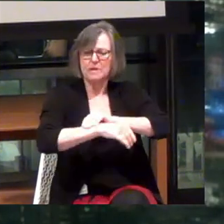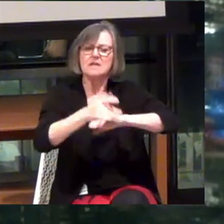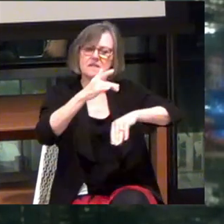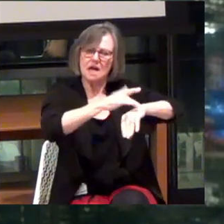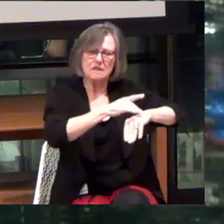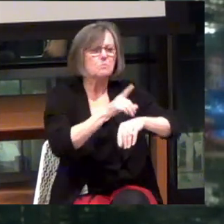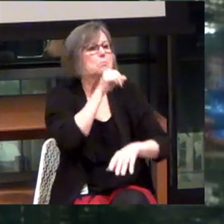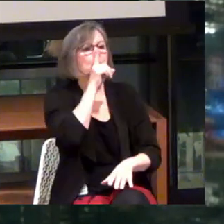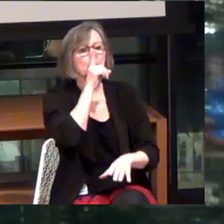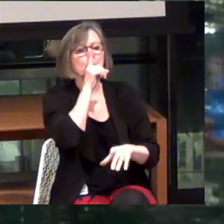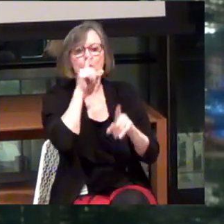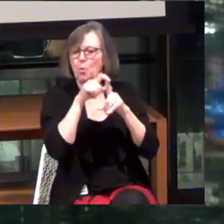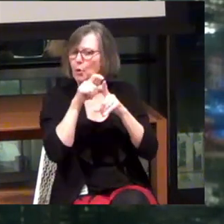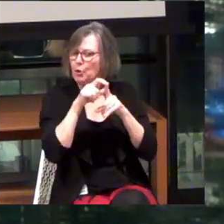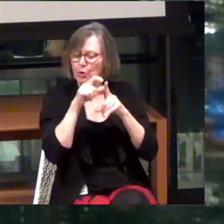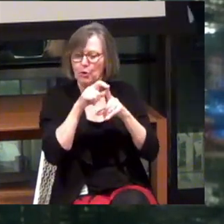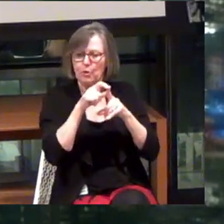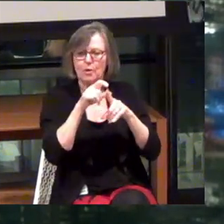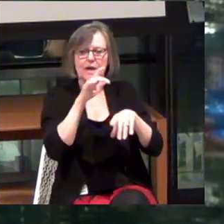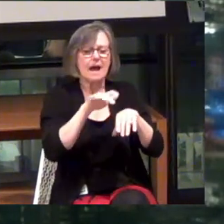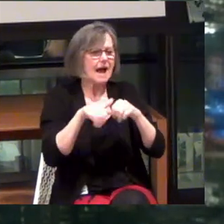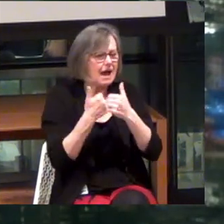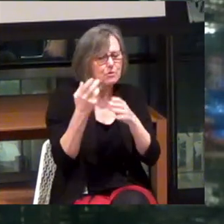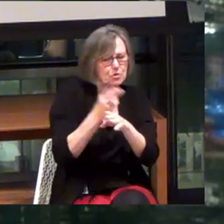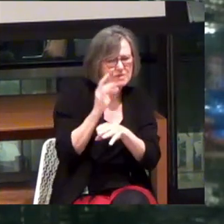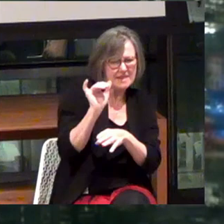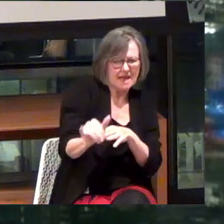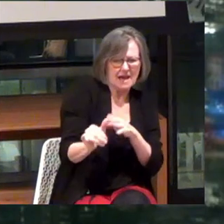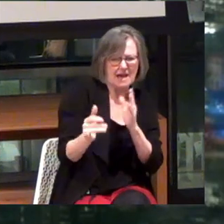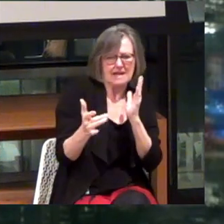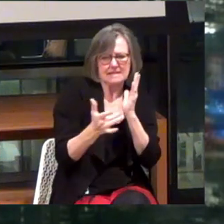Not say a single word. So I was like... How do we leverage that technology in navigation?